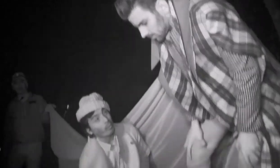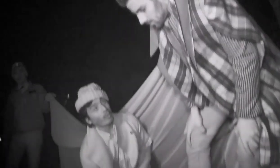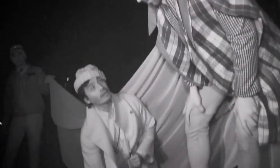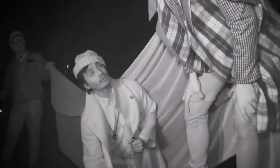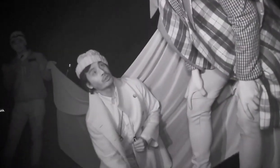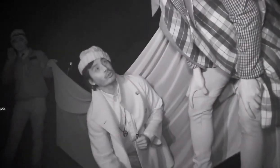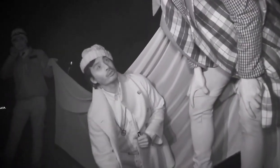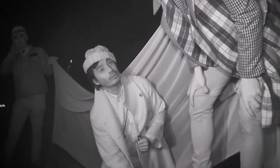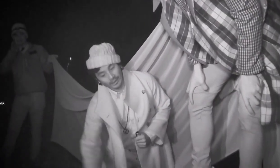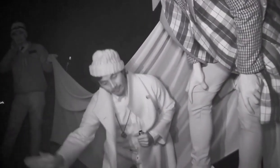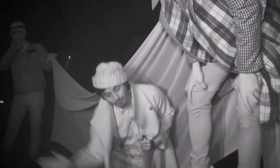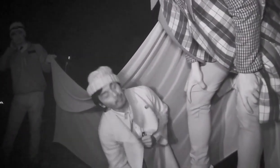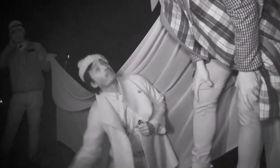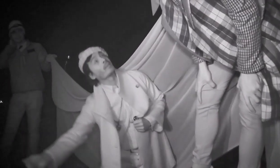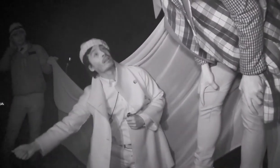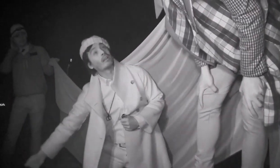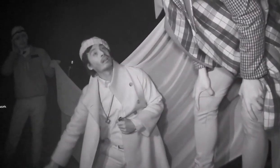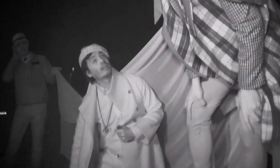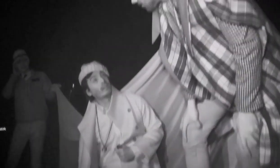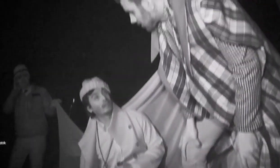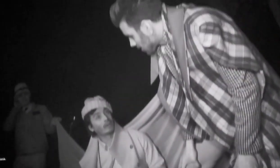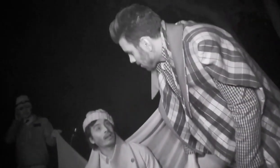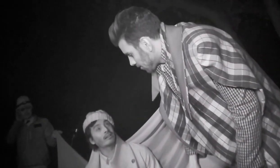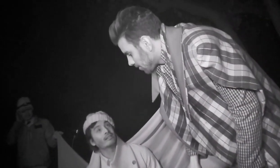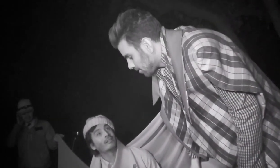One, two, three - okay?